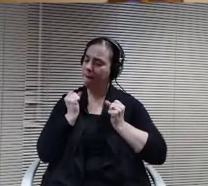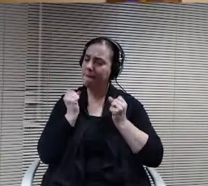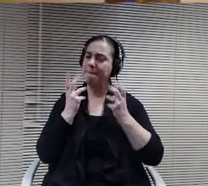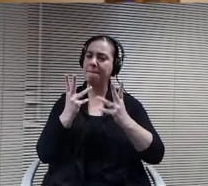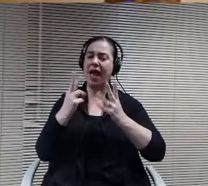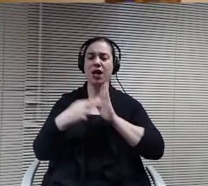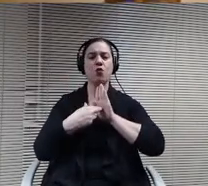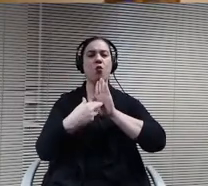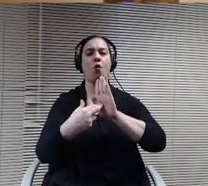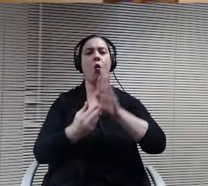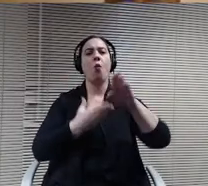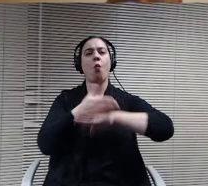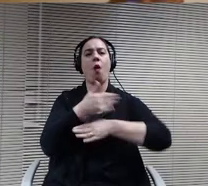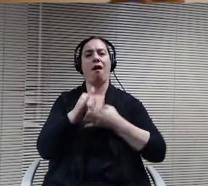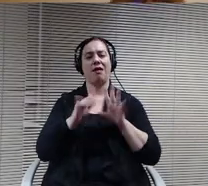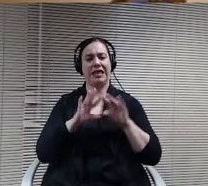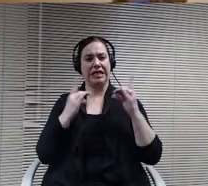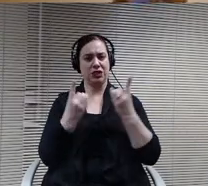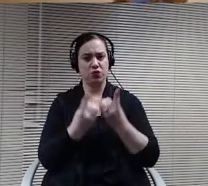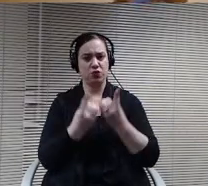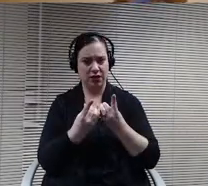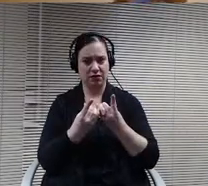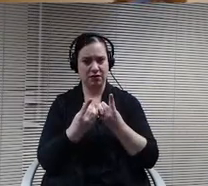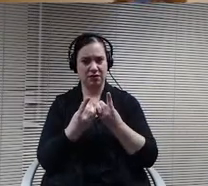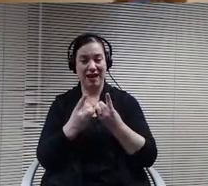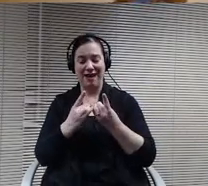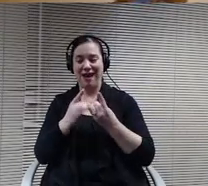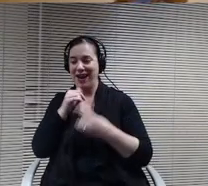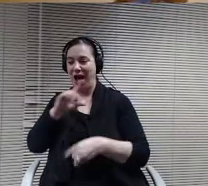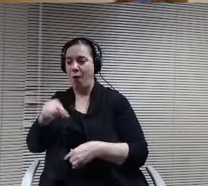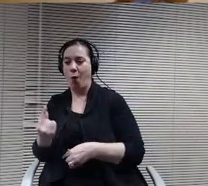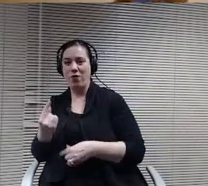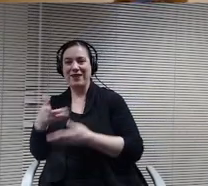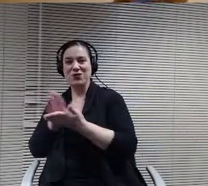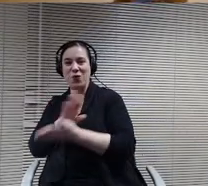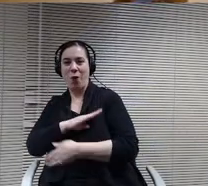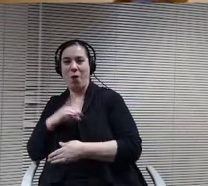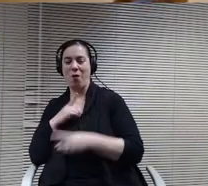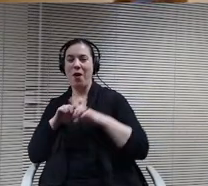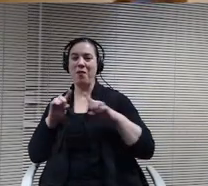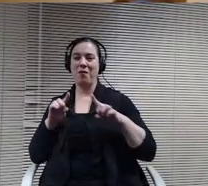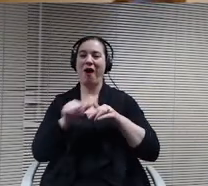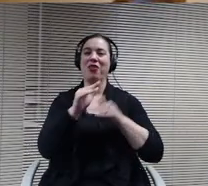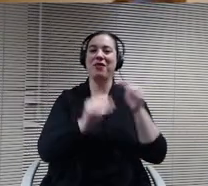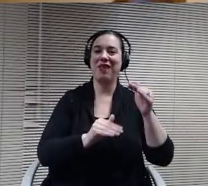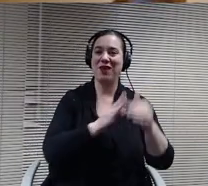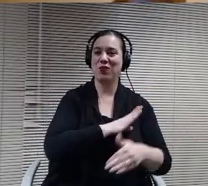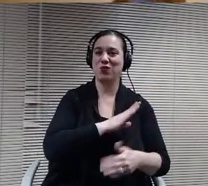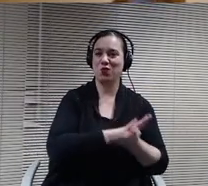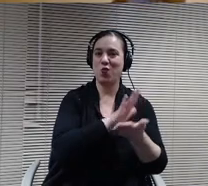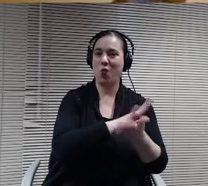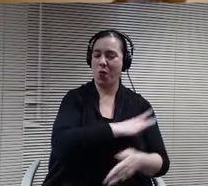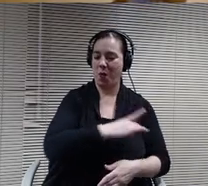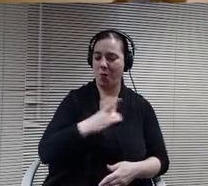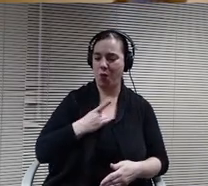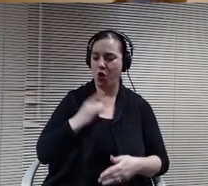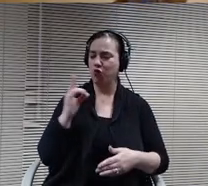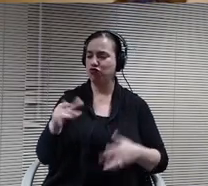board and inside the school board. She's going to bring a wealth of attention experience.